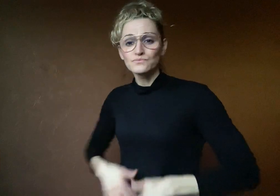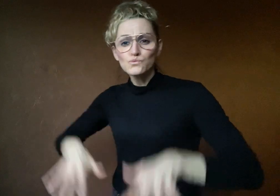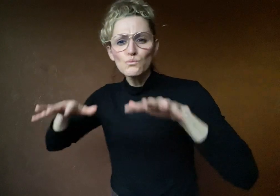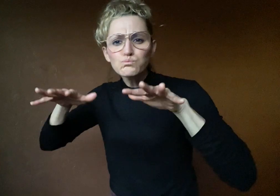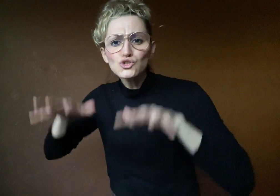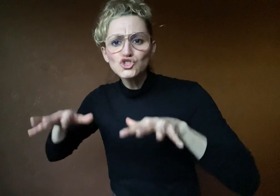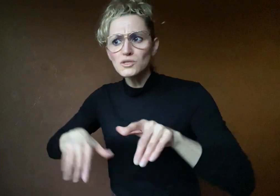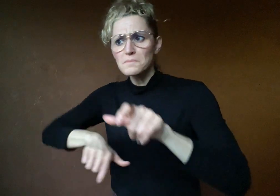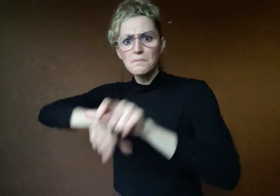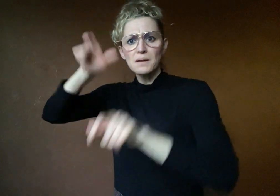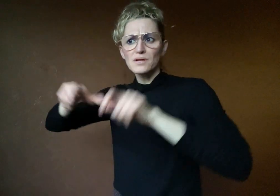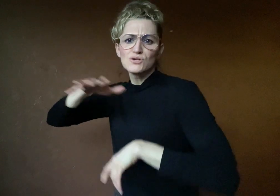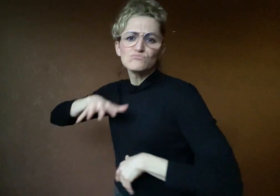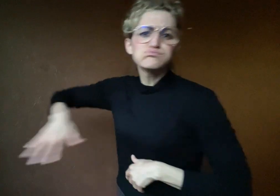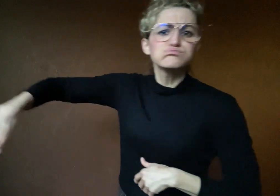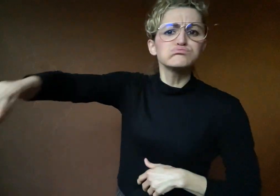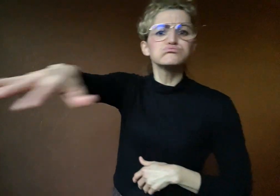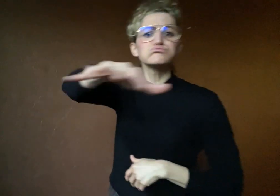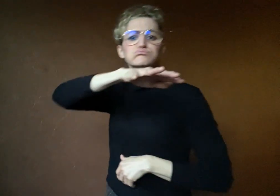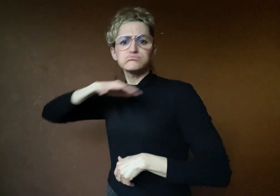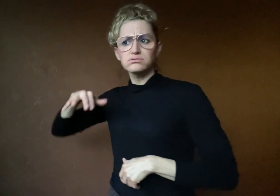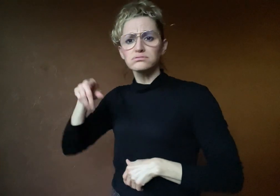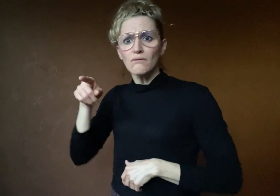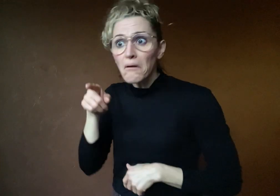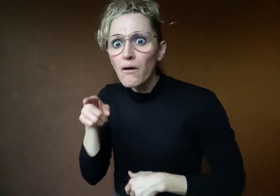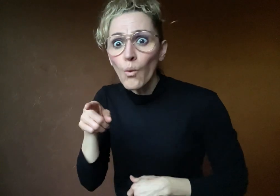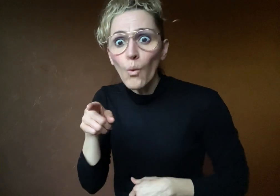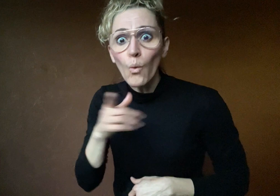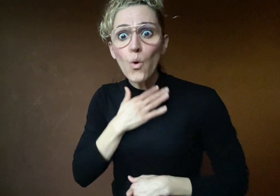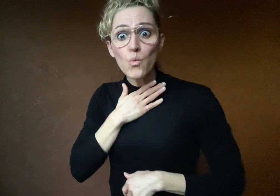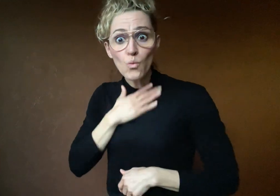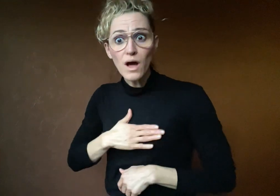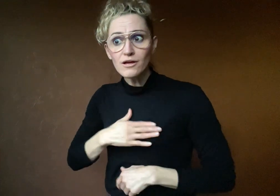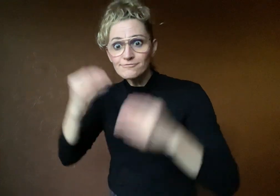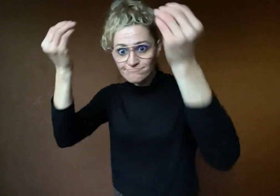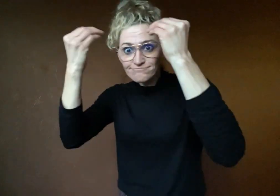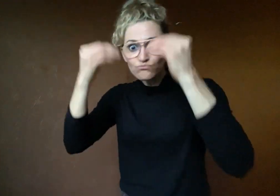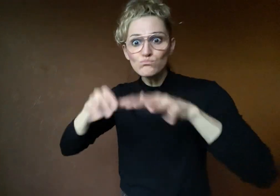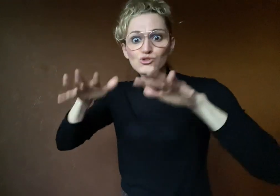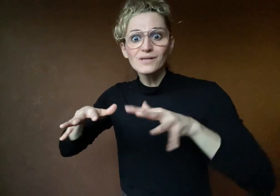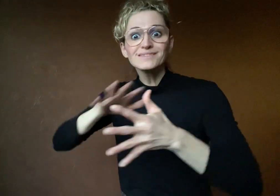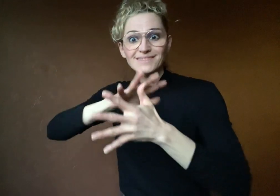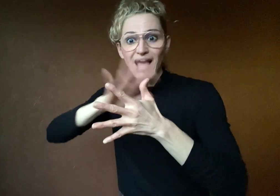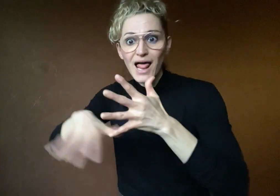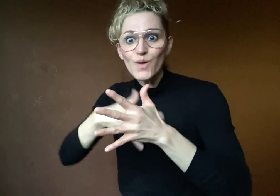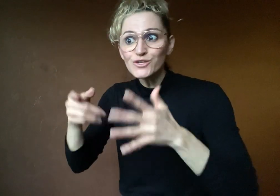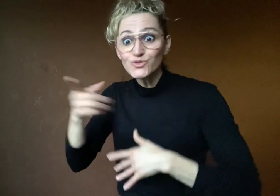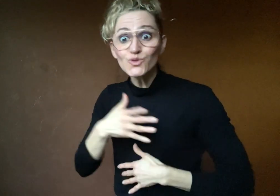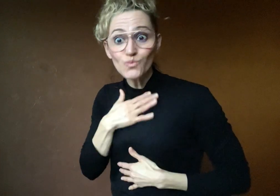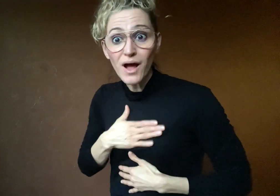The British public are not only interested in BSL,